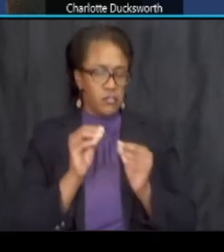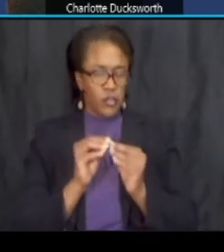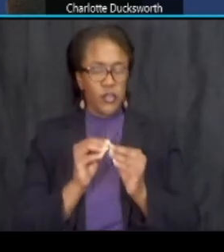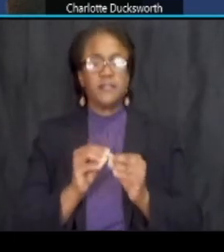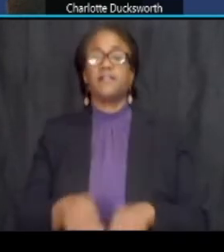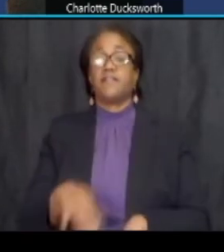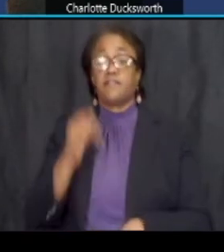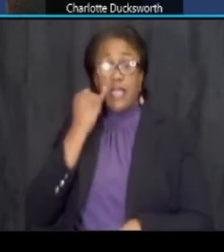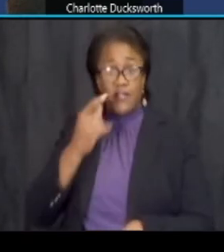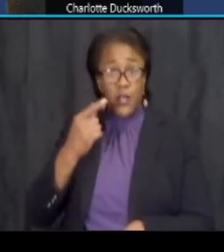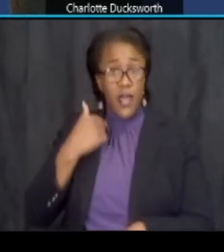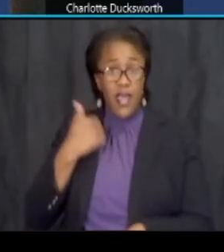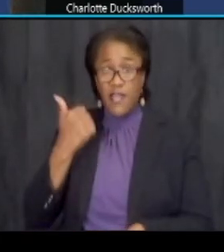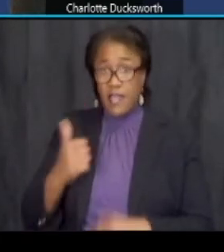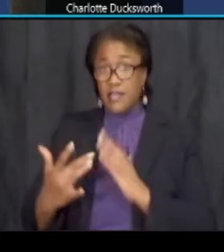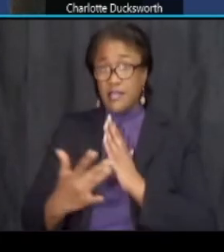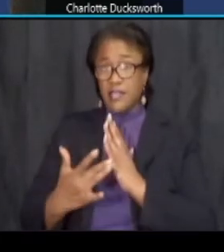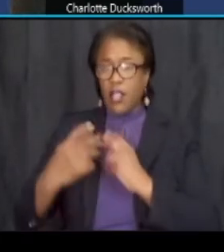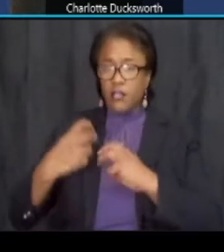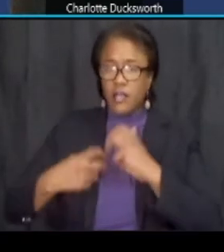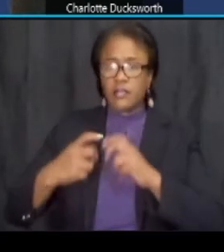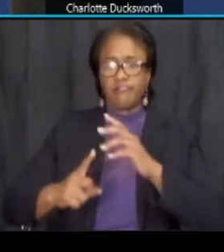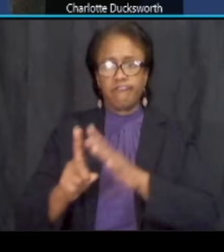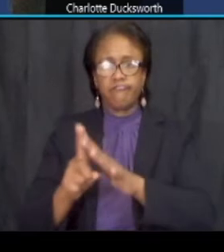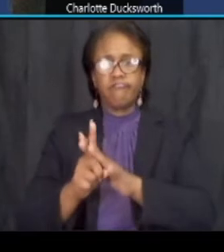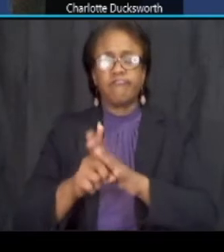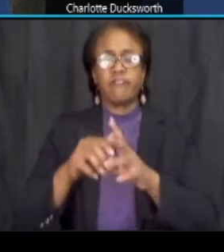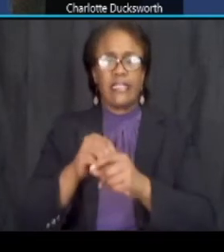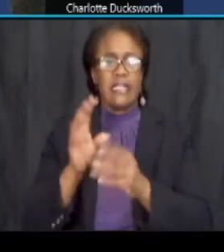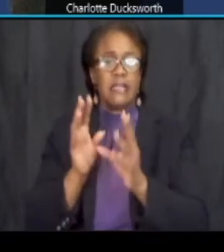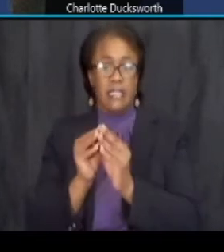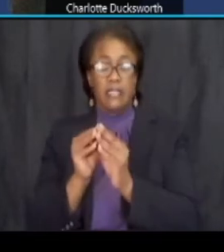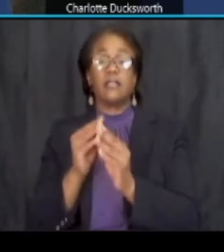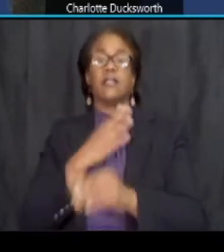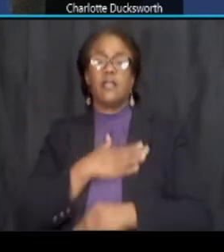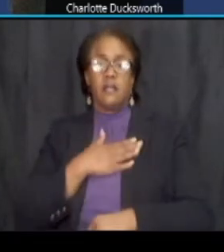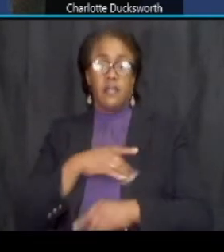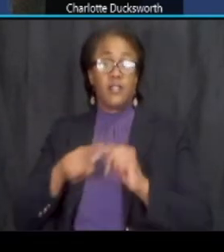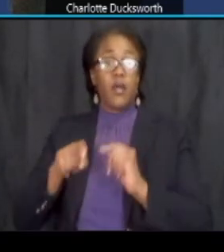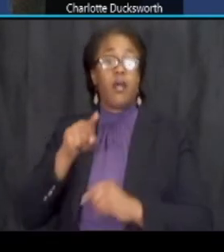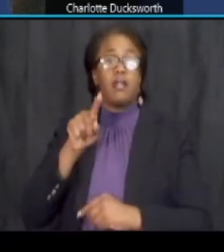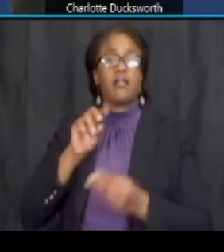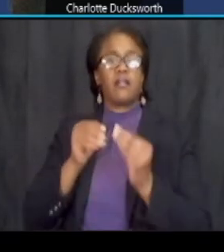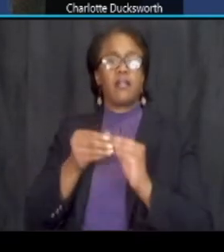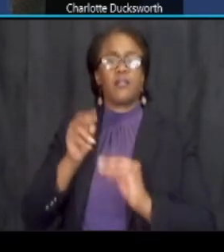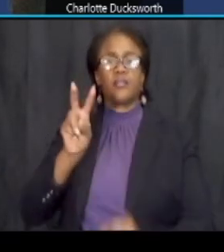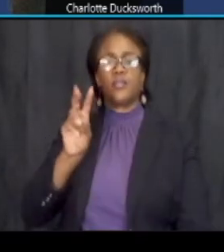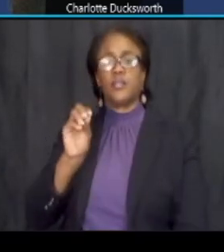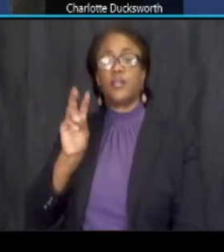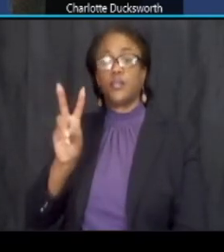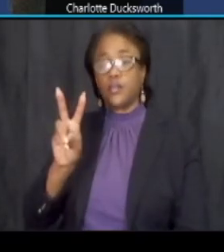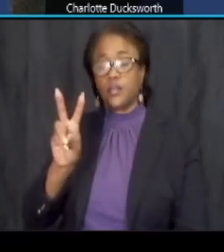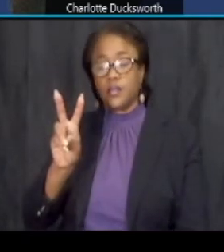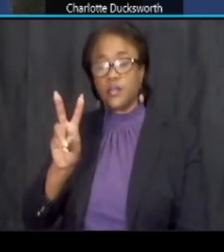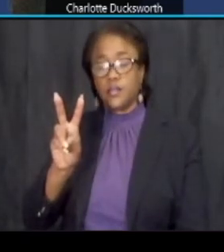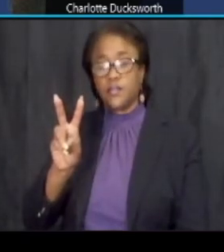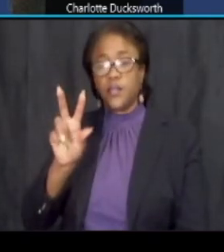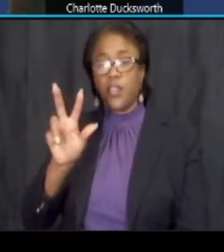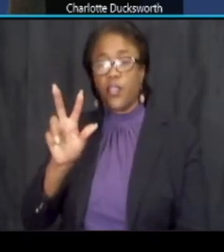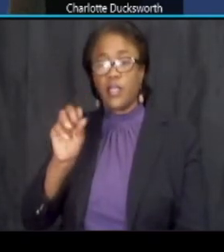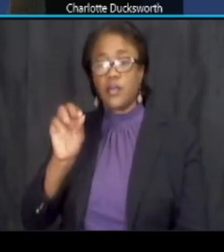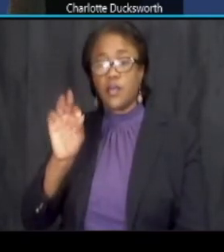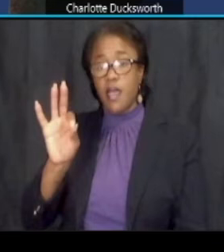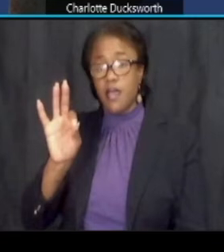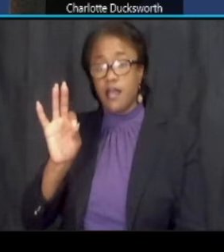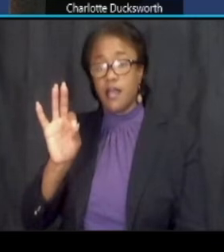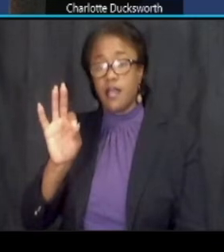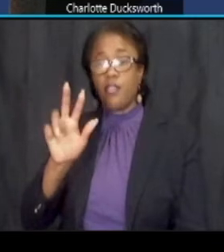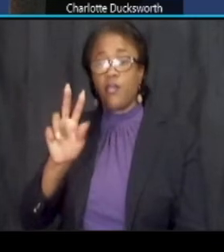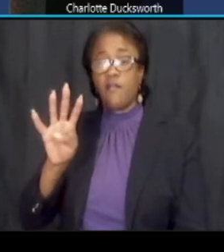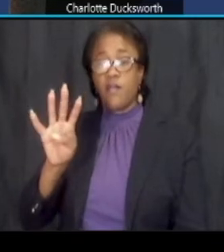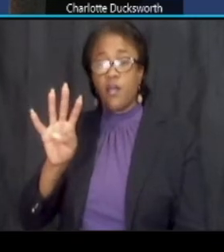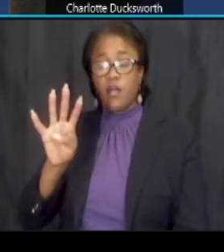if you have any technical issues during this meeting please call this number 202-309-3491